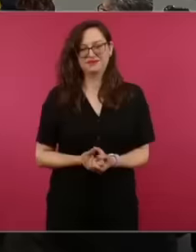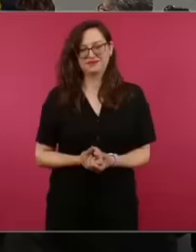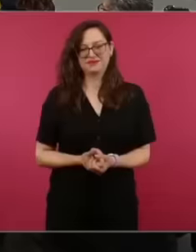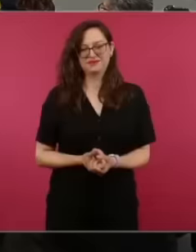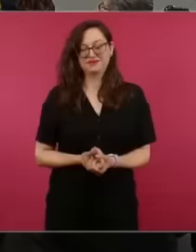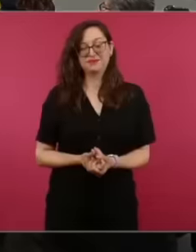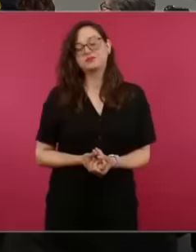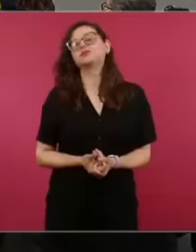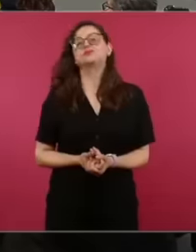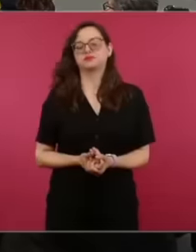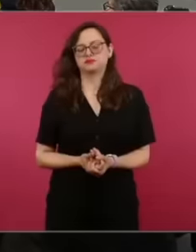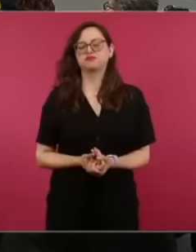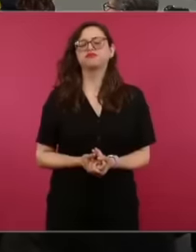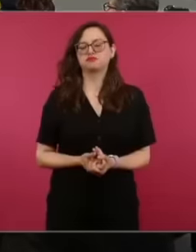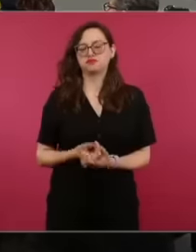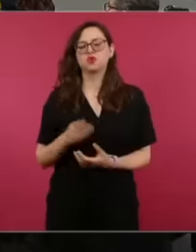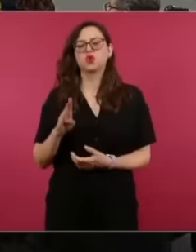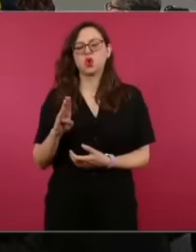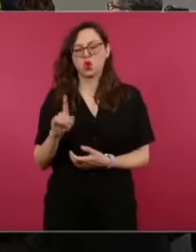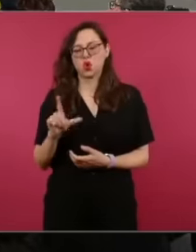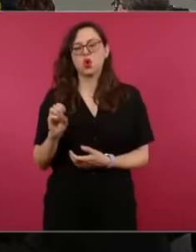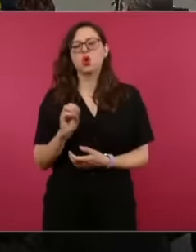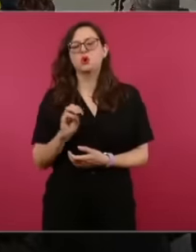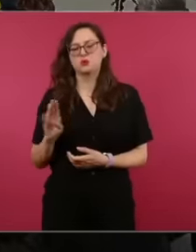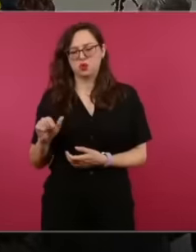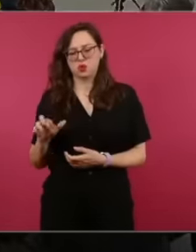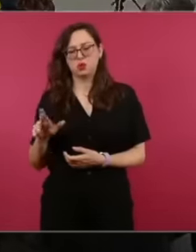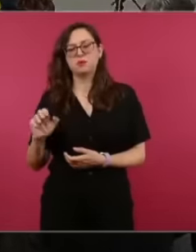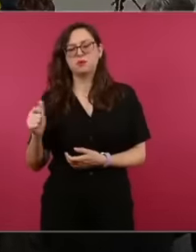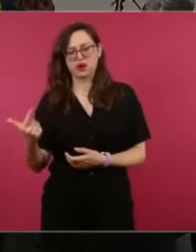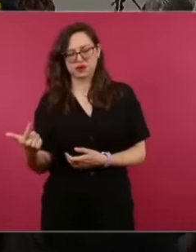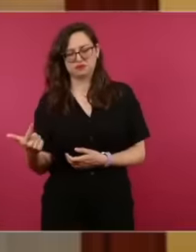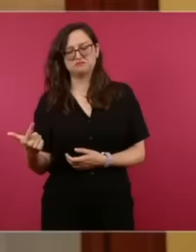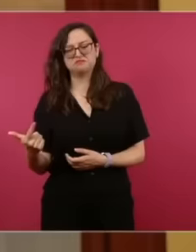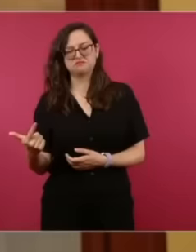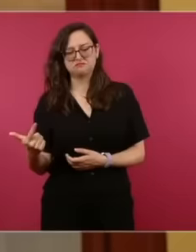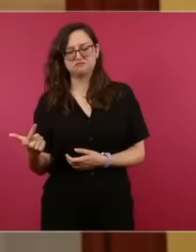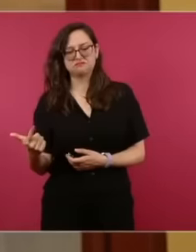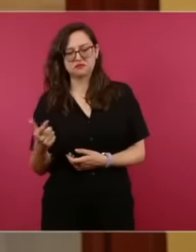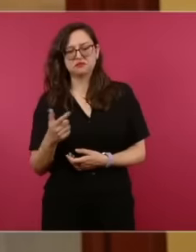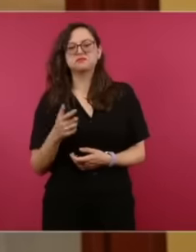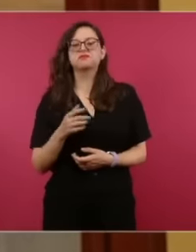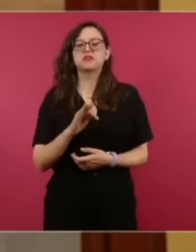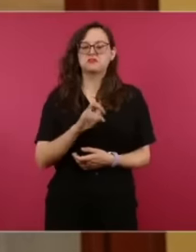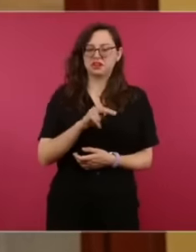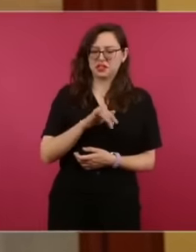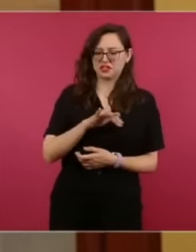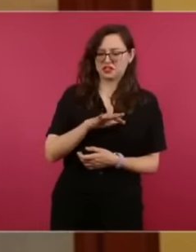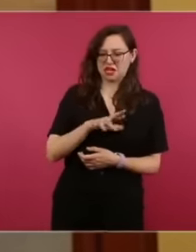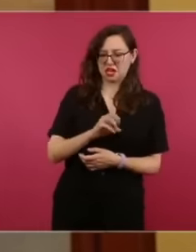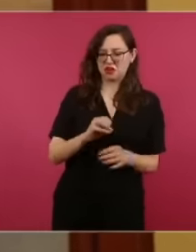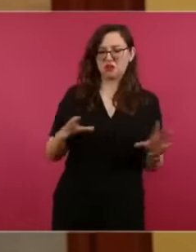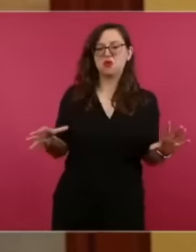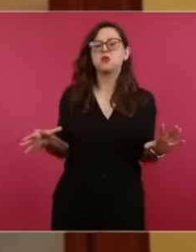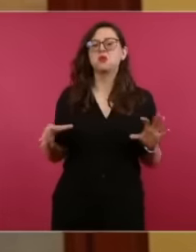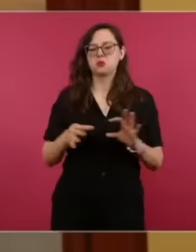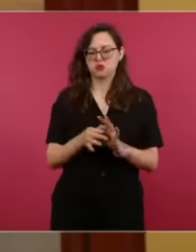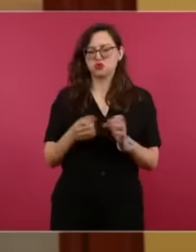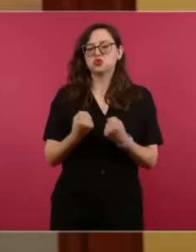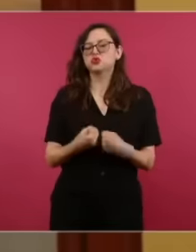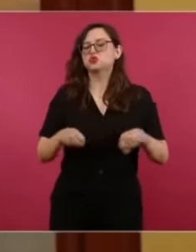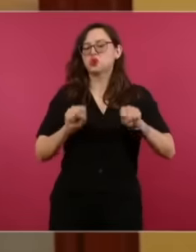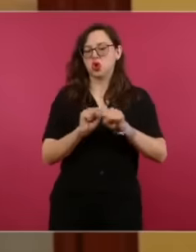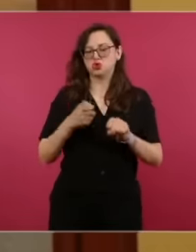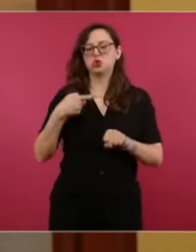is one thing and El Financiero is another they are associated well Exactly together but this